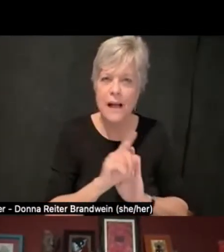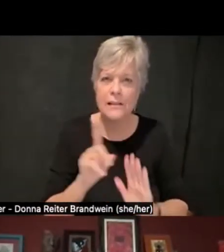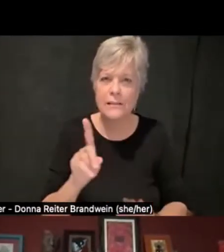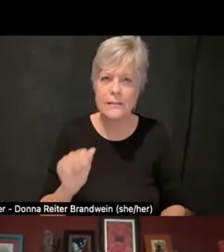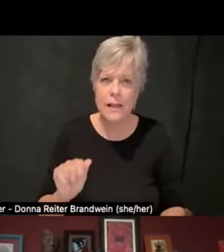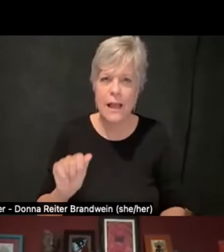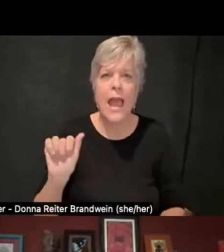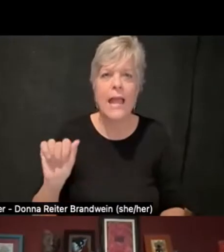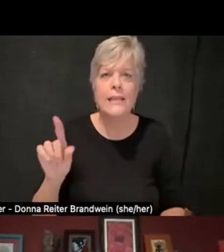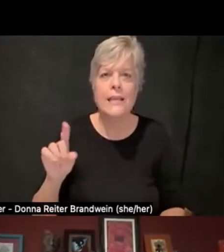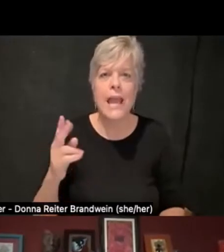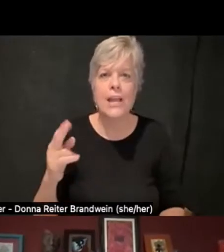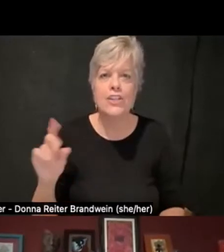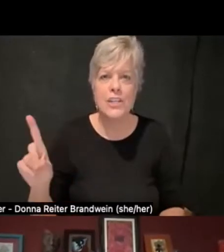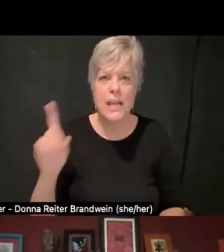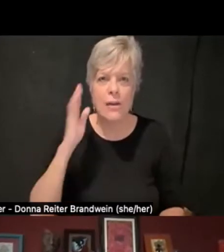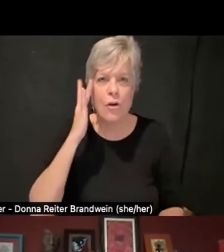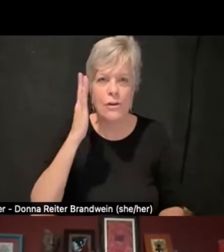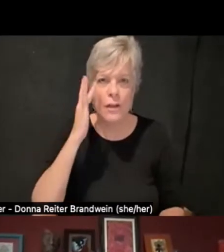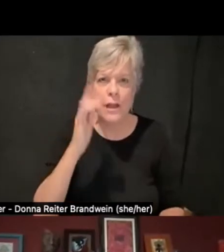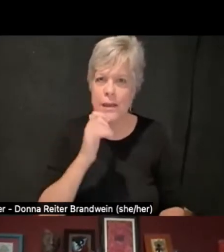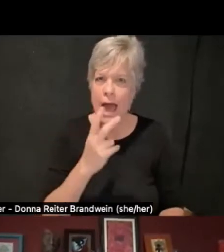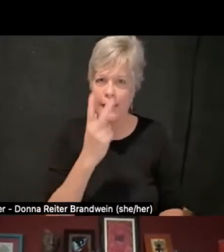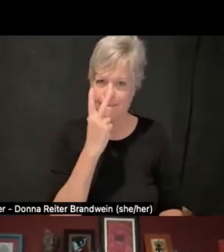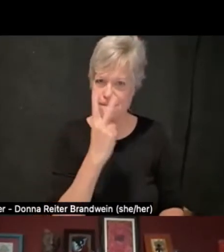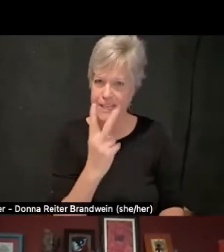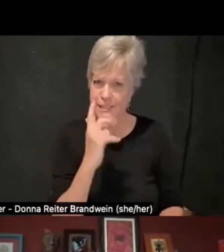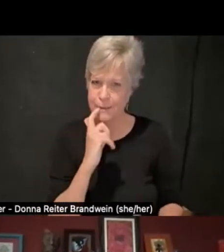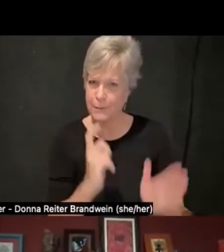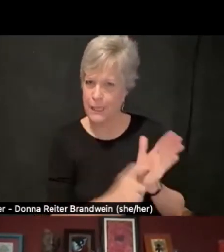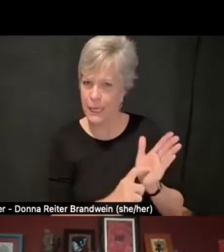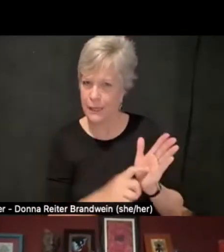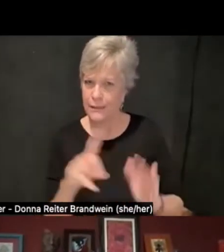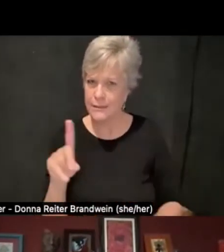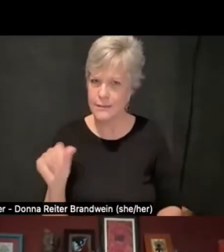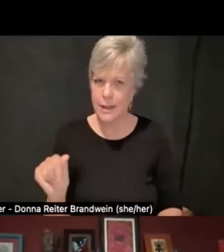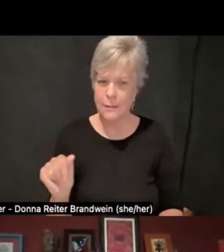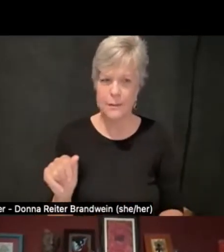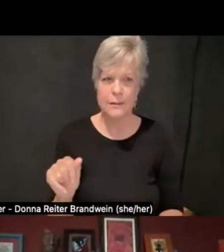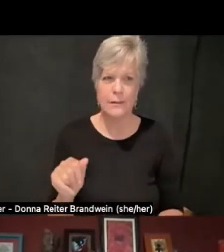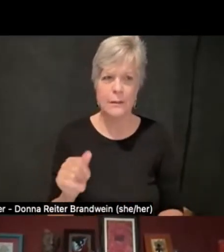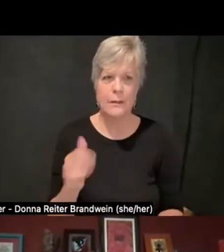so not visibly disabled. I'm calling from Minnesota,